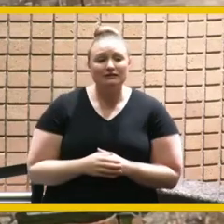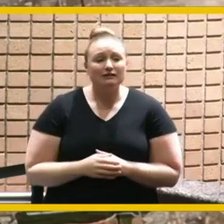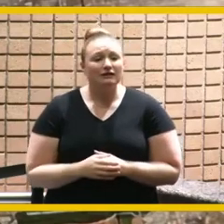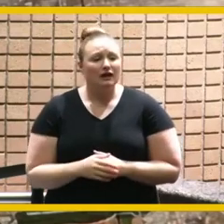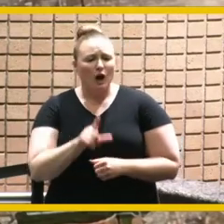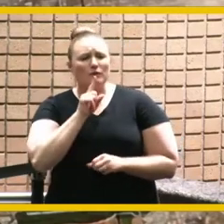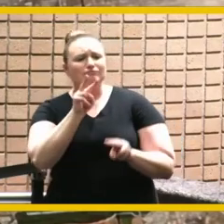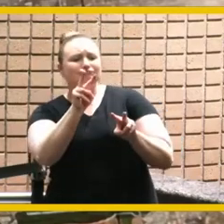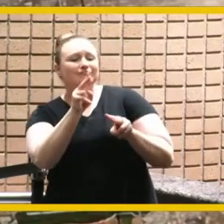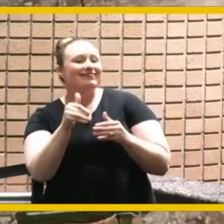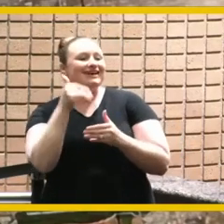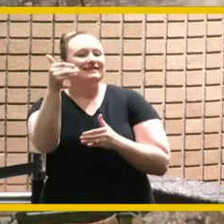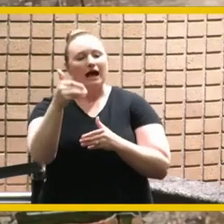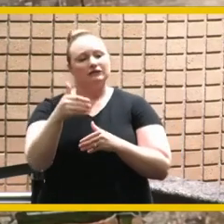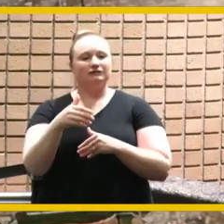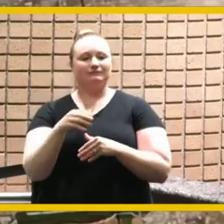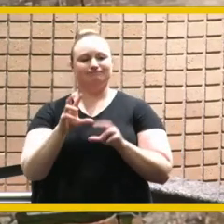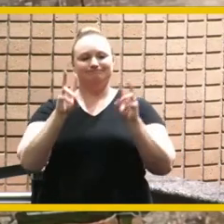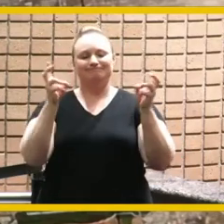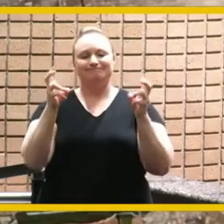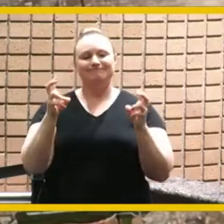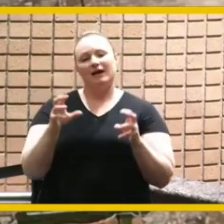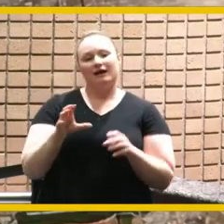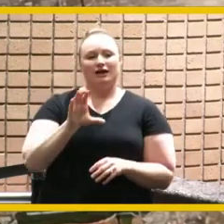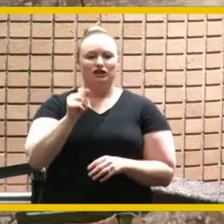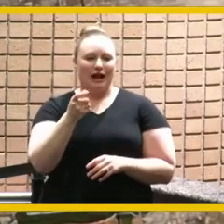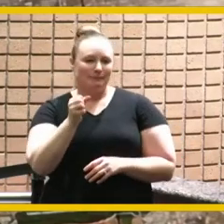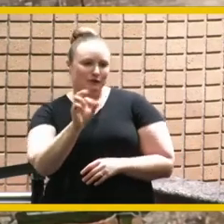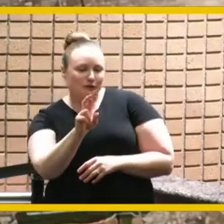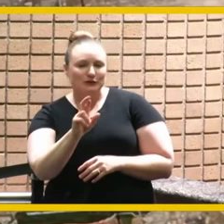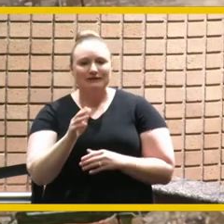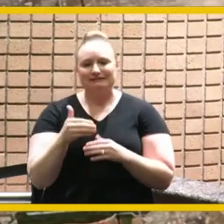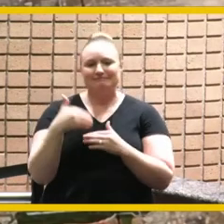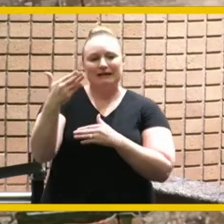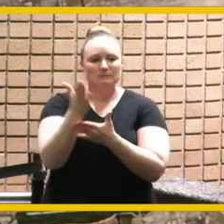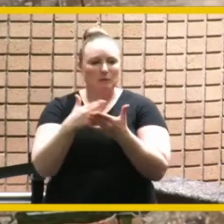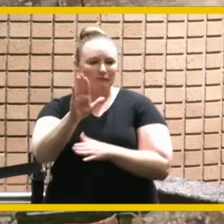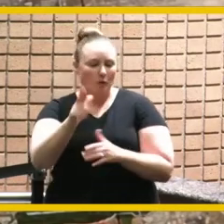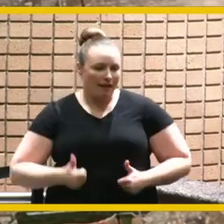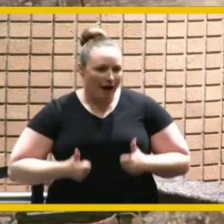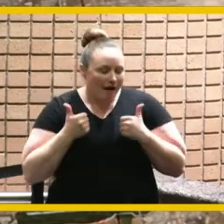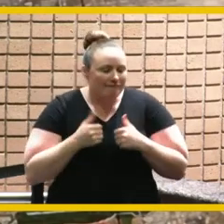and commitment to people and specifically those in need are unmatched i don't know anyone else who